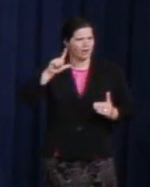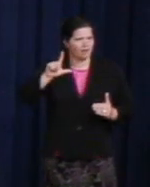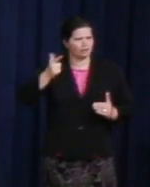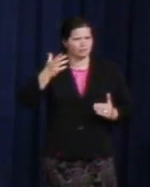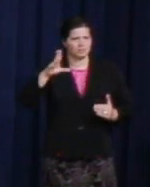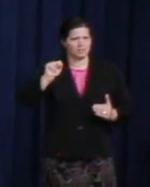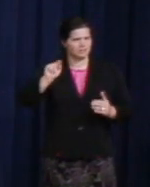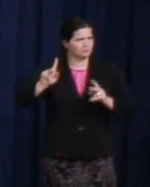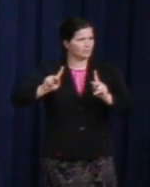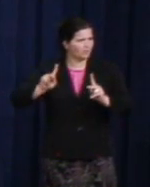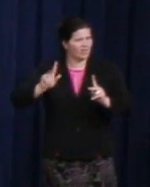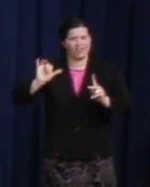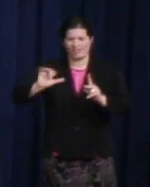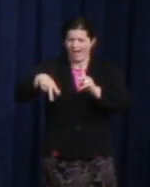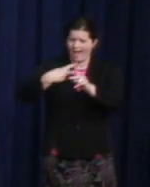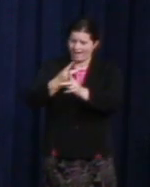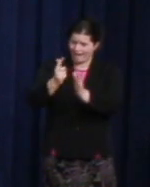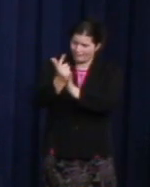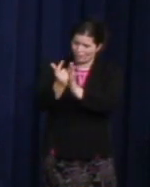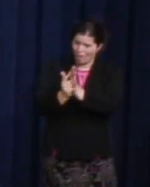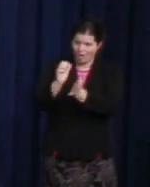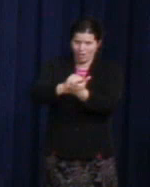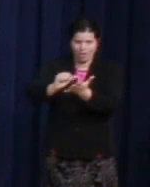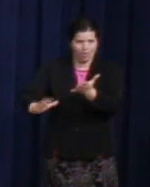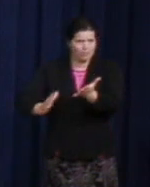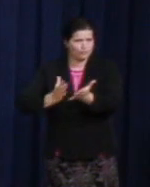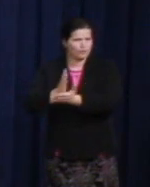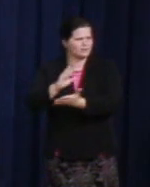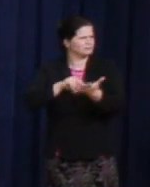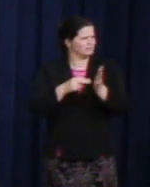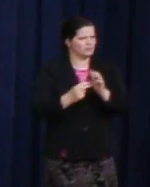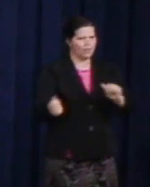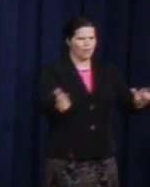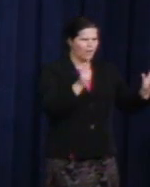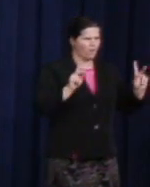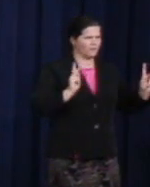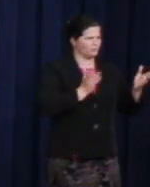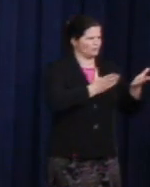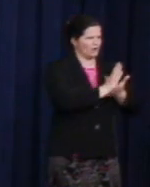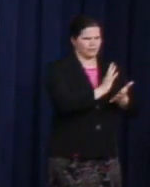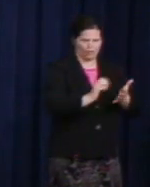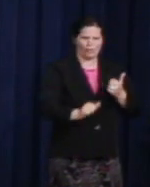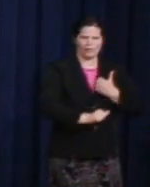As we move forward with this work, we stand in solidarity with many brave LGBT activists around